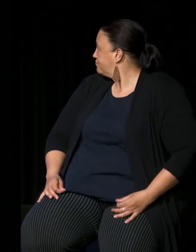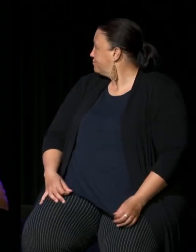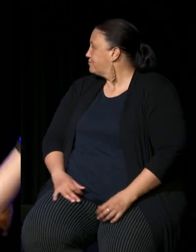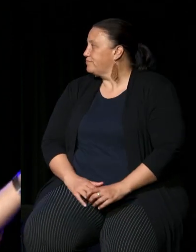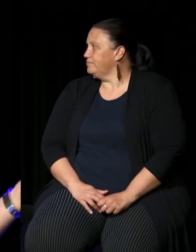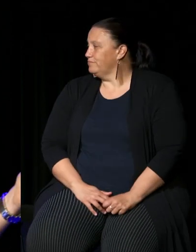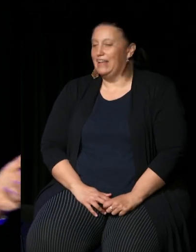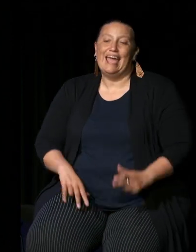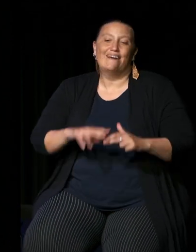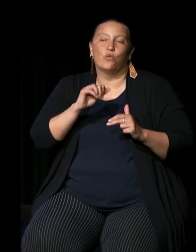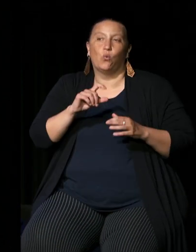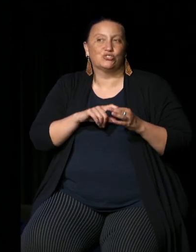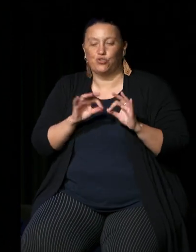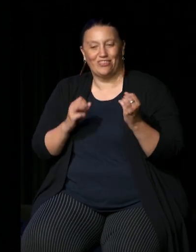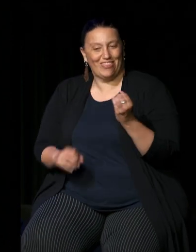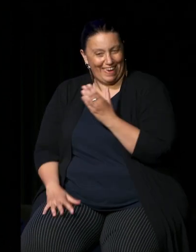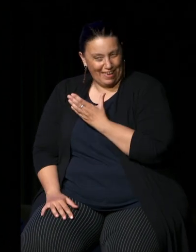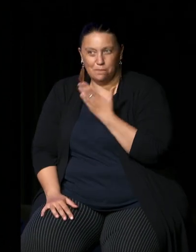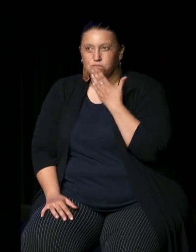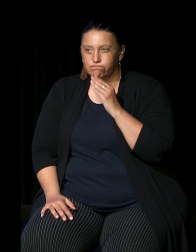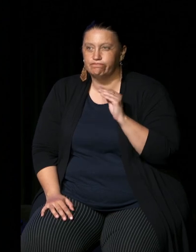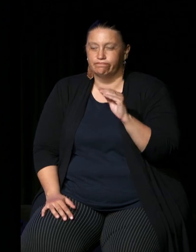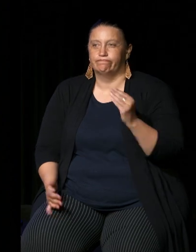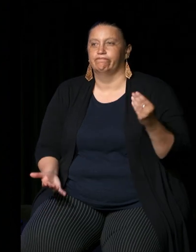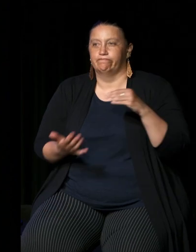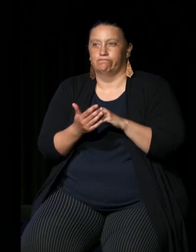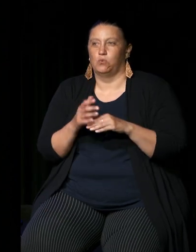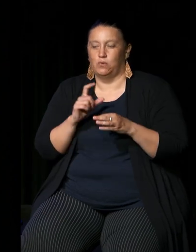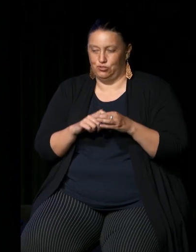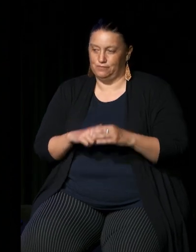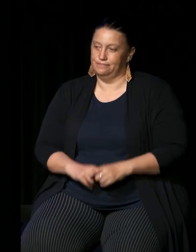but if it's not there then as we've said please um throw us a question if you'd like to Via the